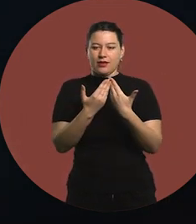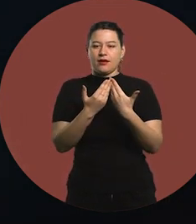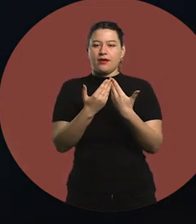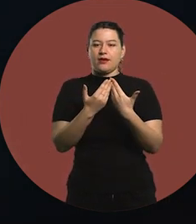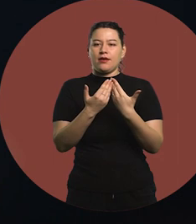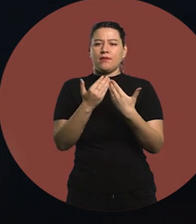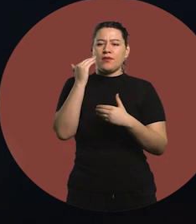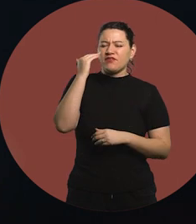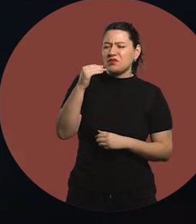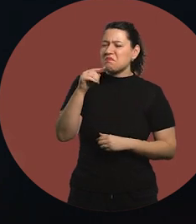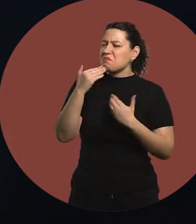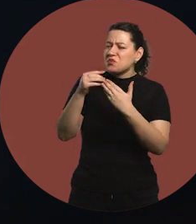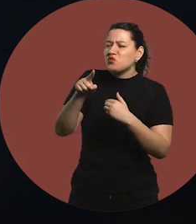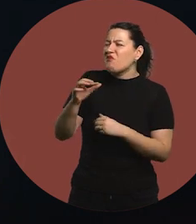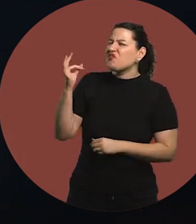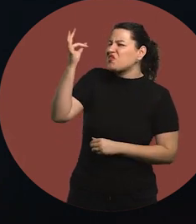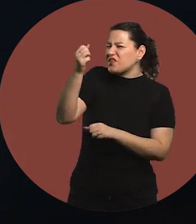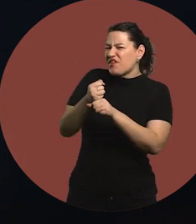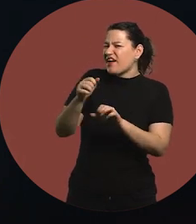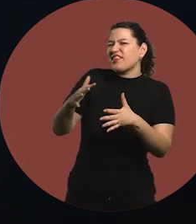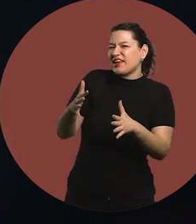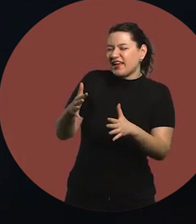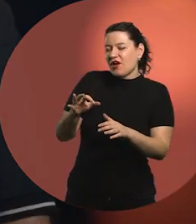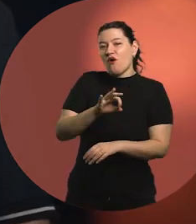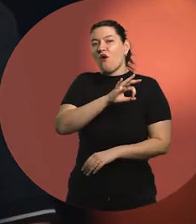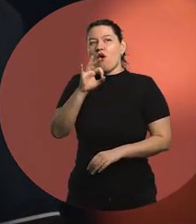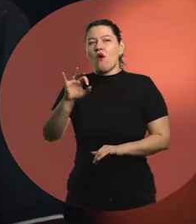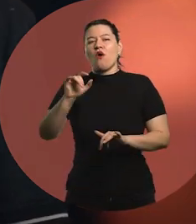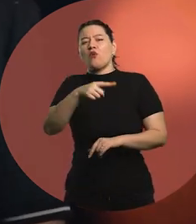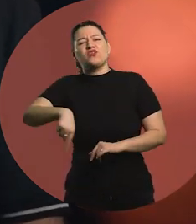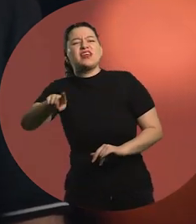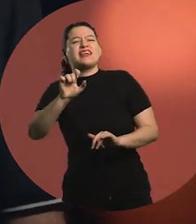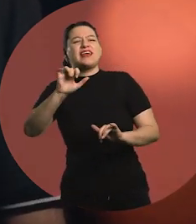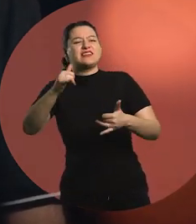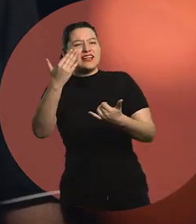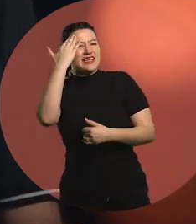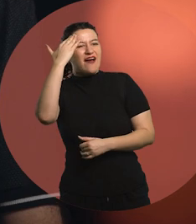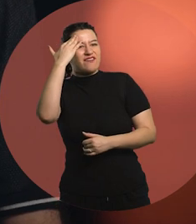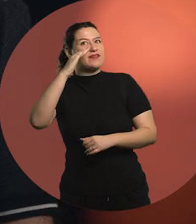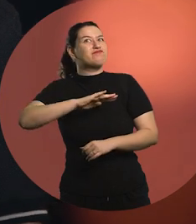"What do you want to do? Who has decided what he wants to do when he grows up?"